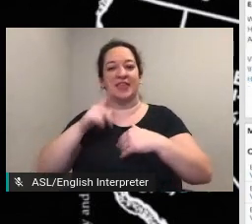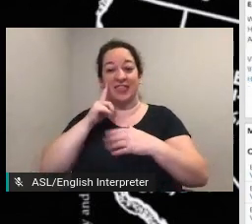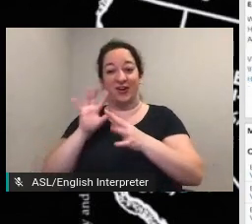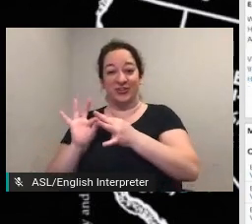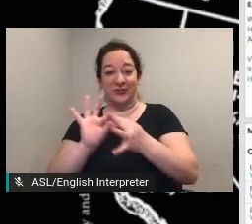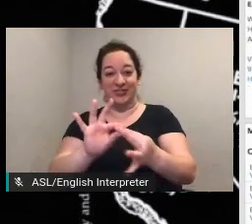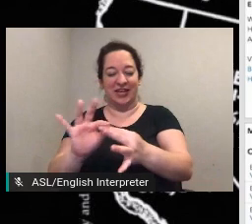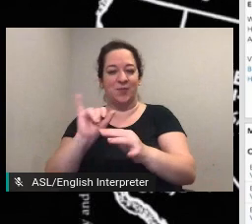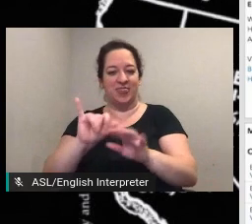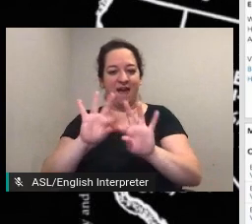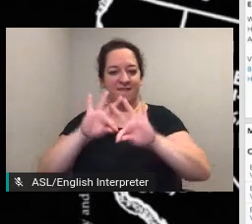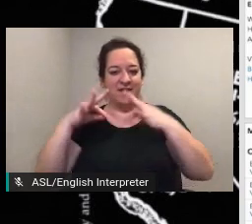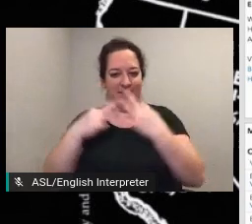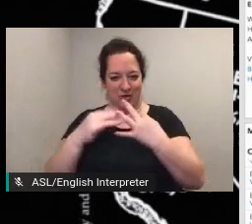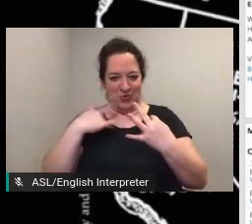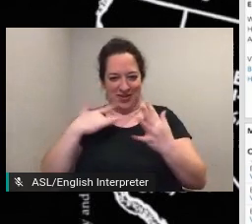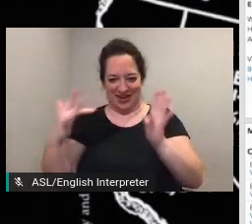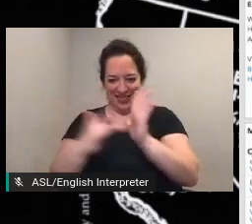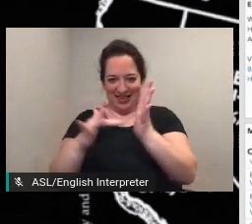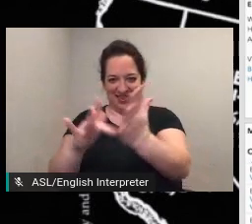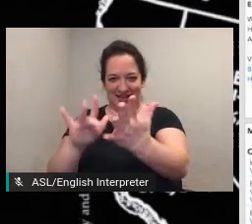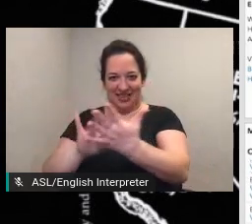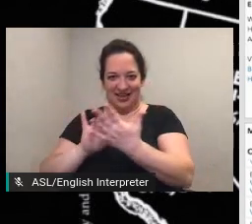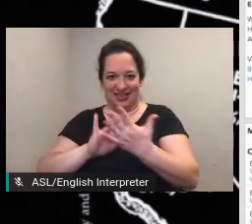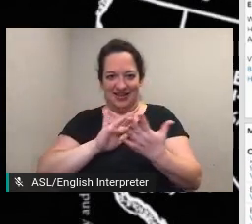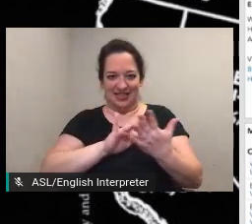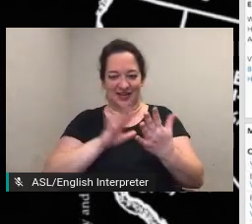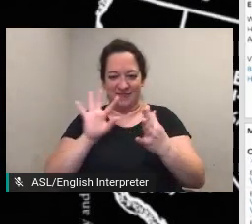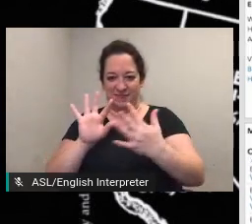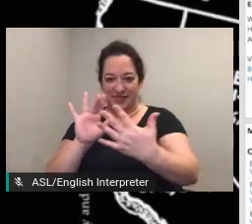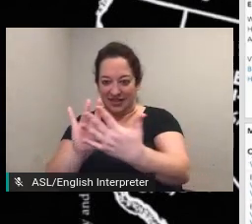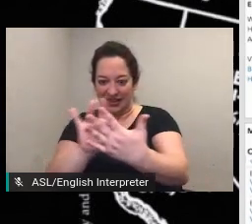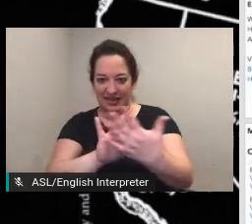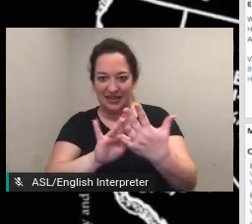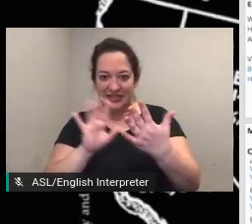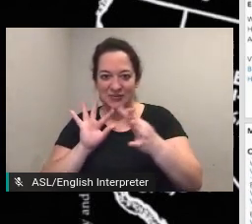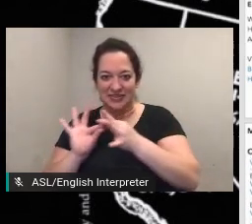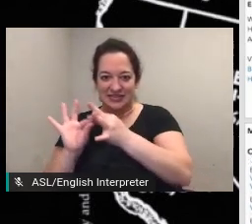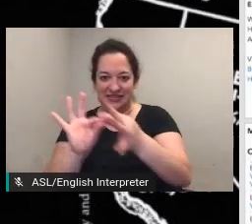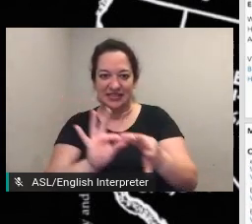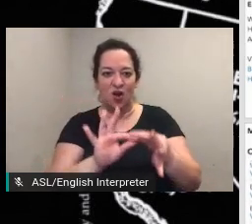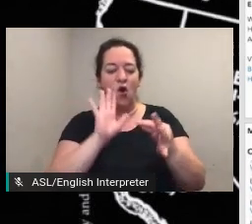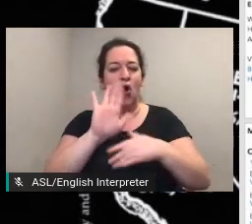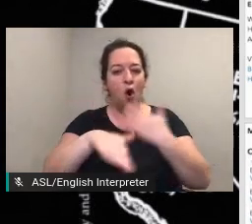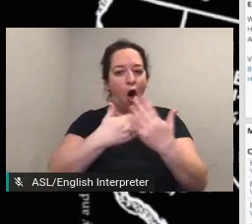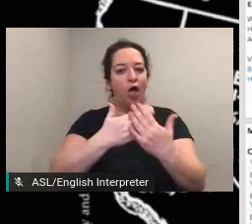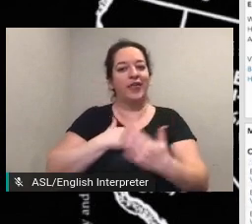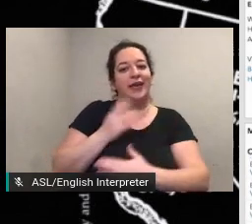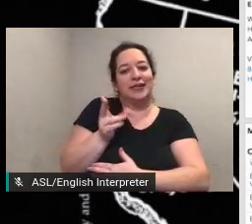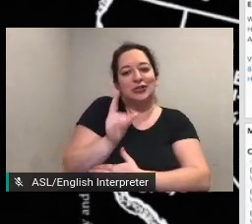if we click on emily we can filter the people and historic sites that she is connected to